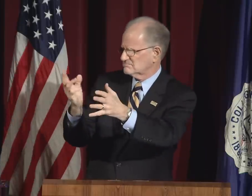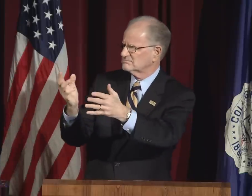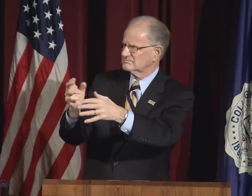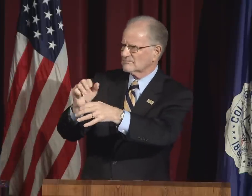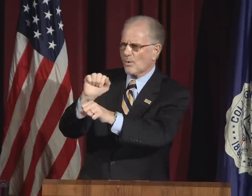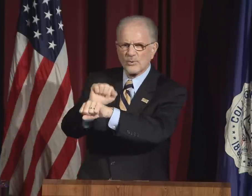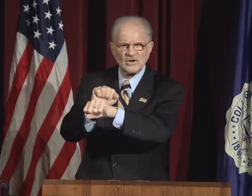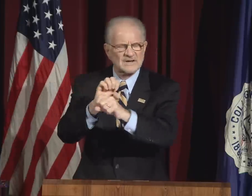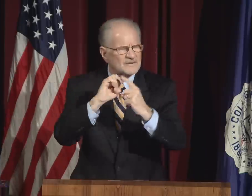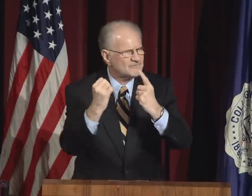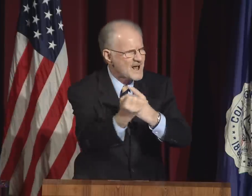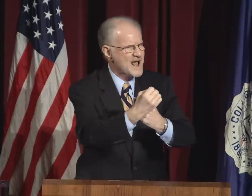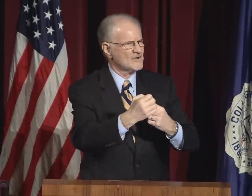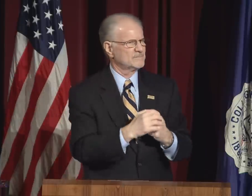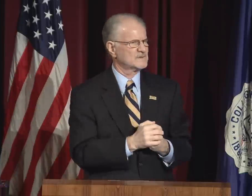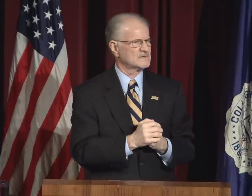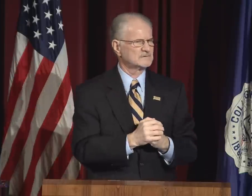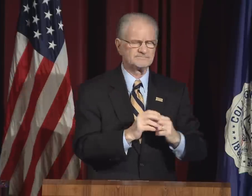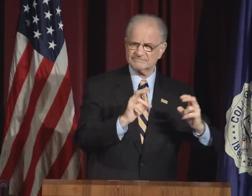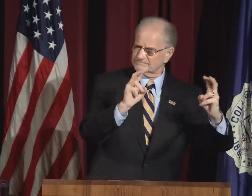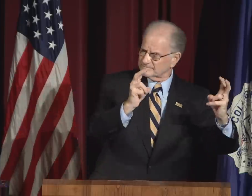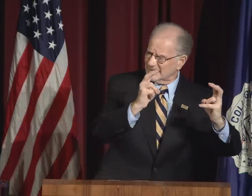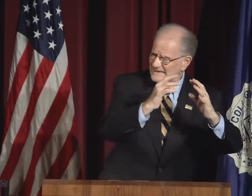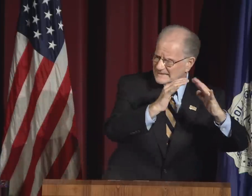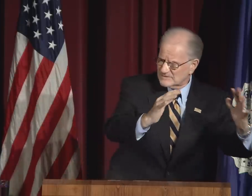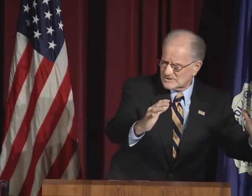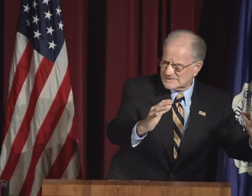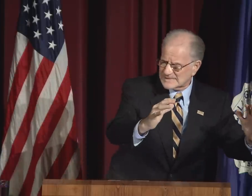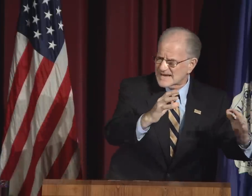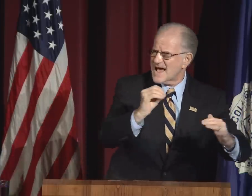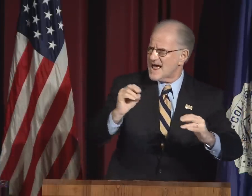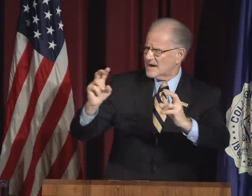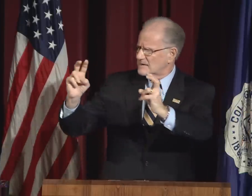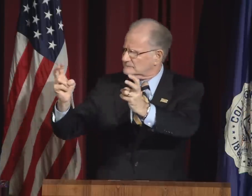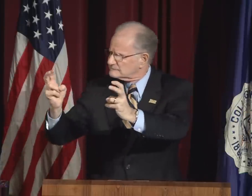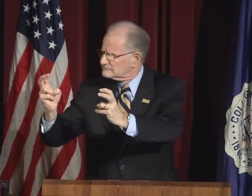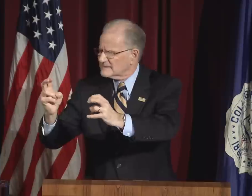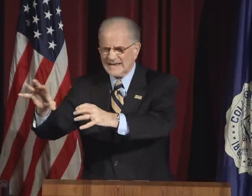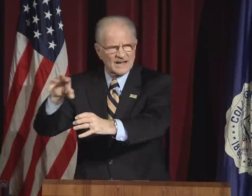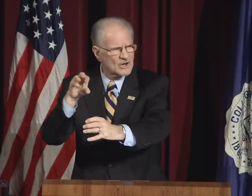of the national work environment.